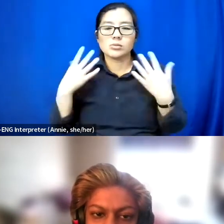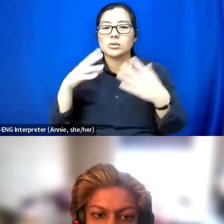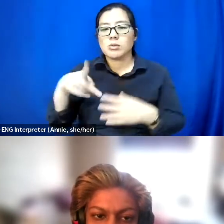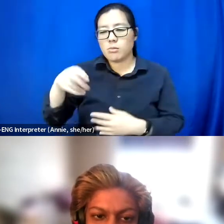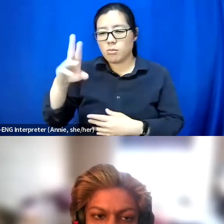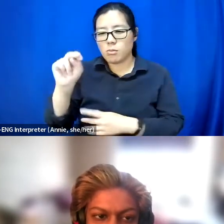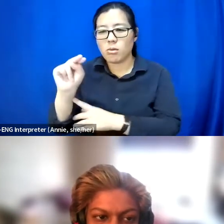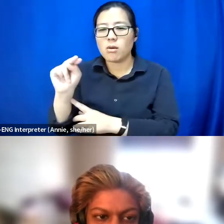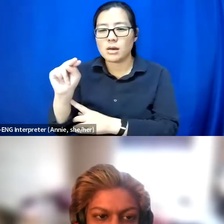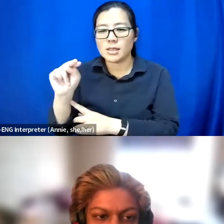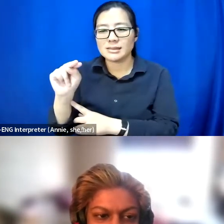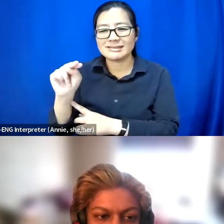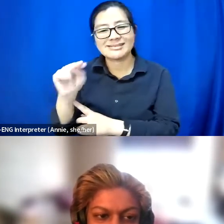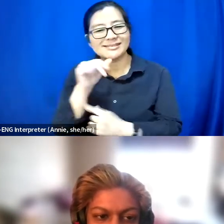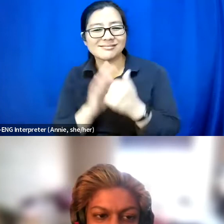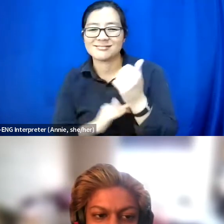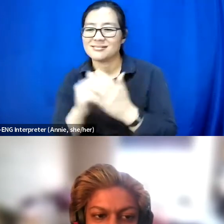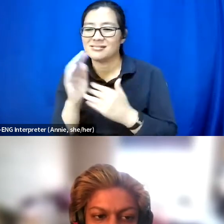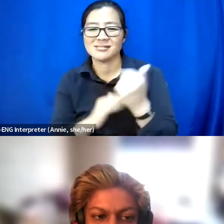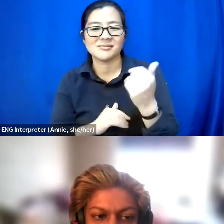And so during the Paralympics I spoke a lot about --